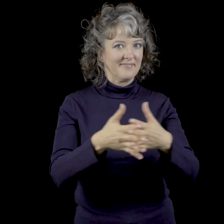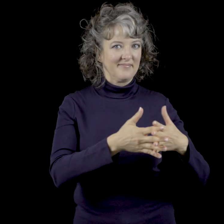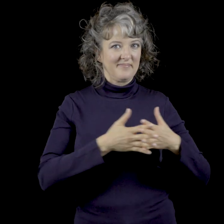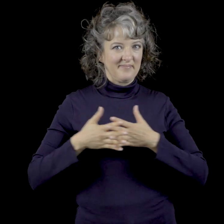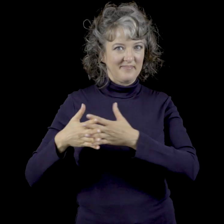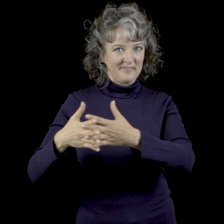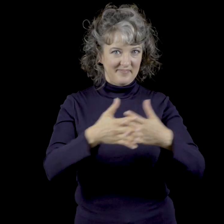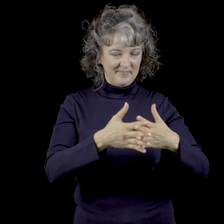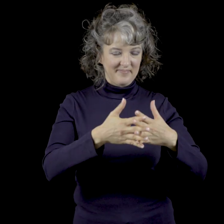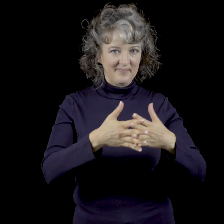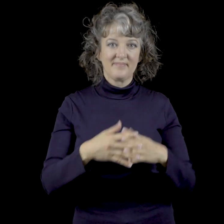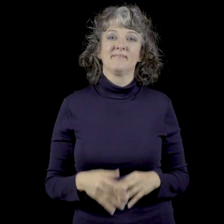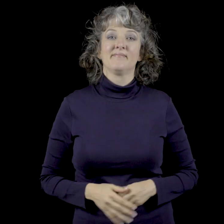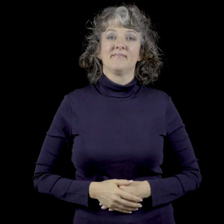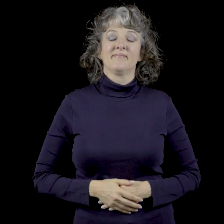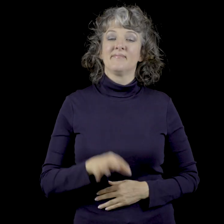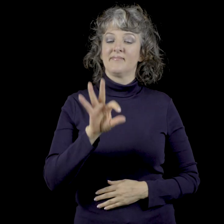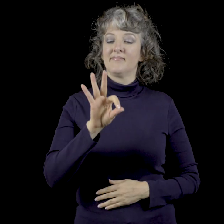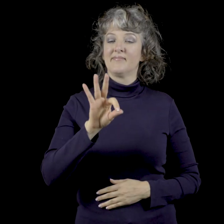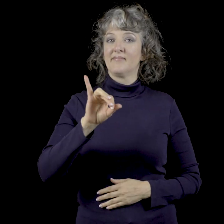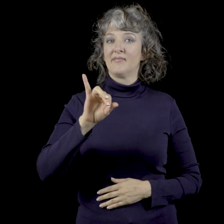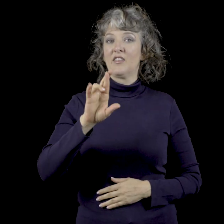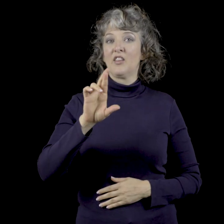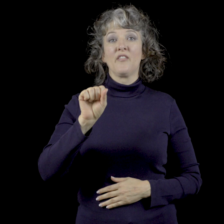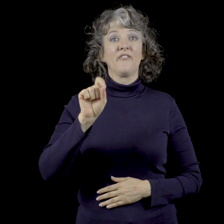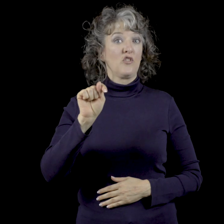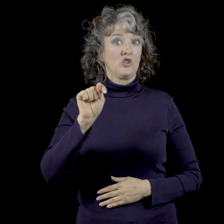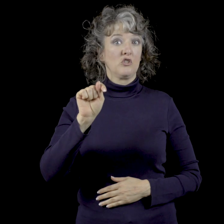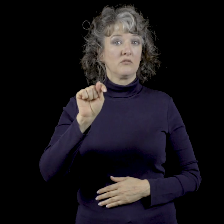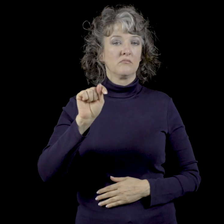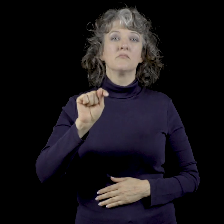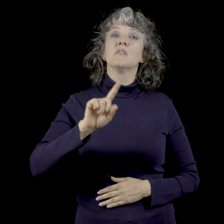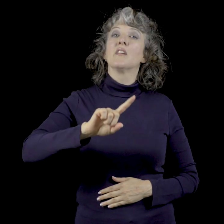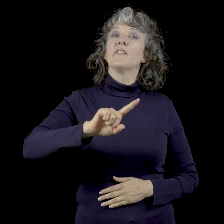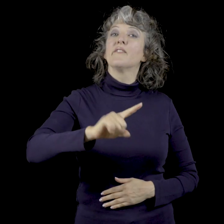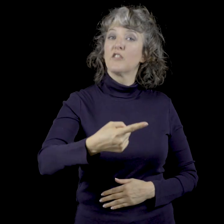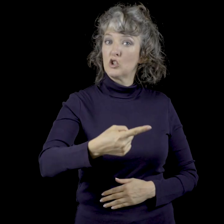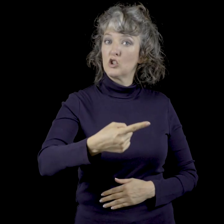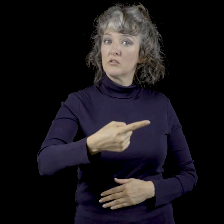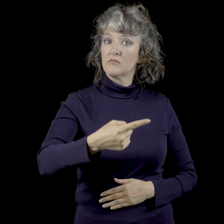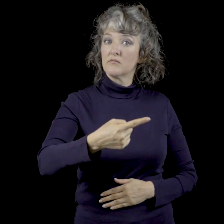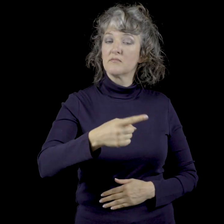Land of Liberty F-I-R-S-T First